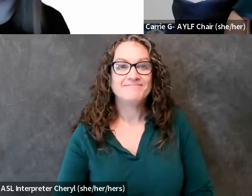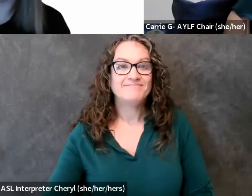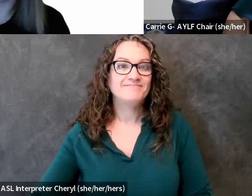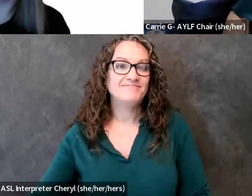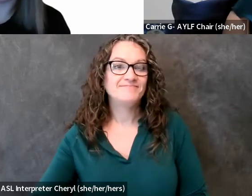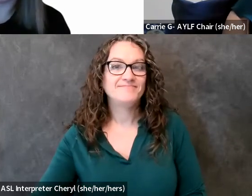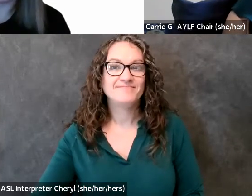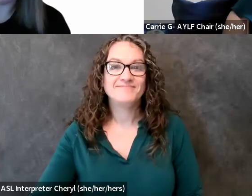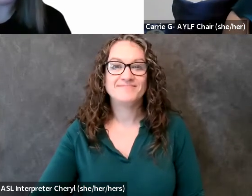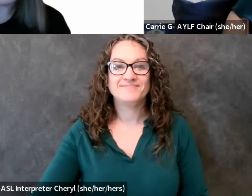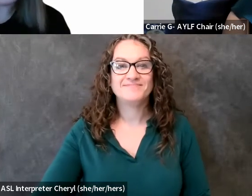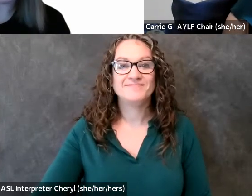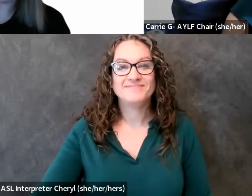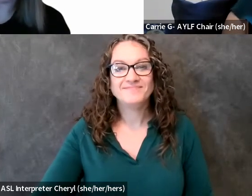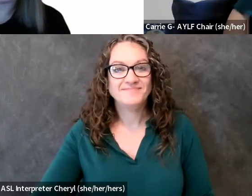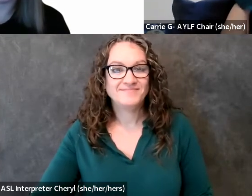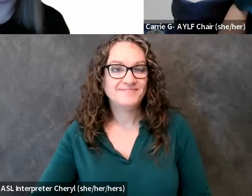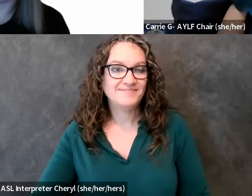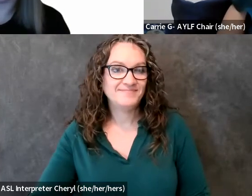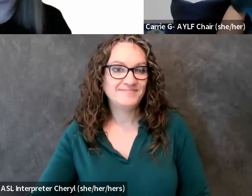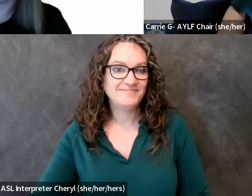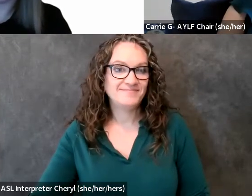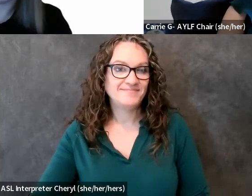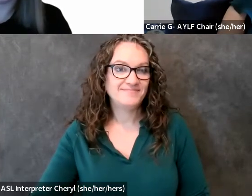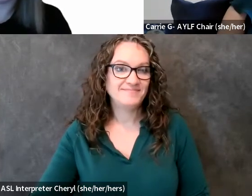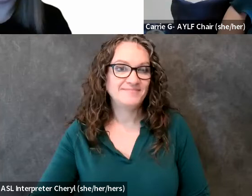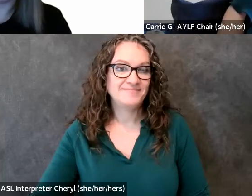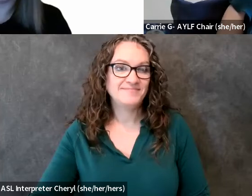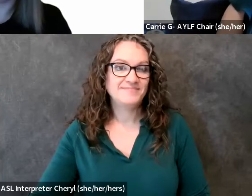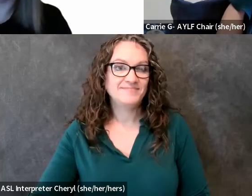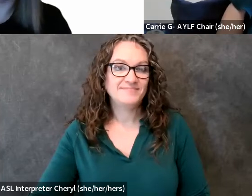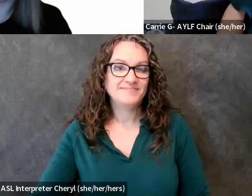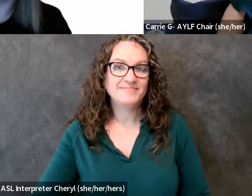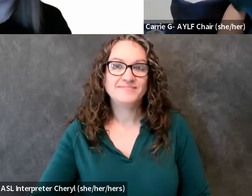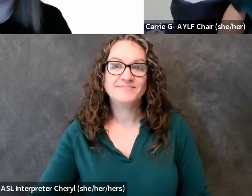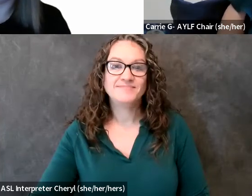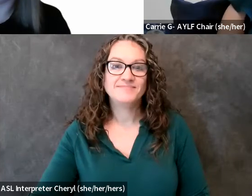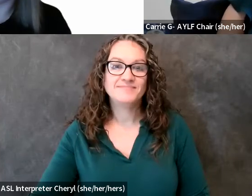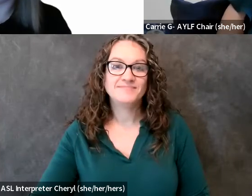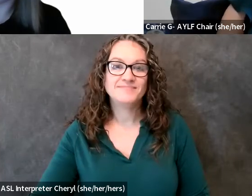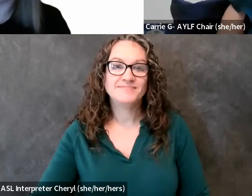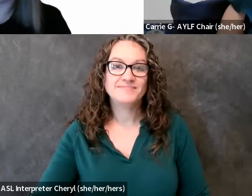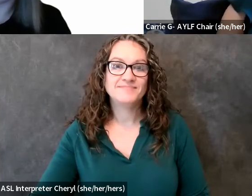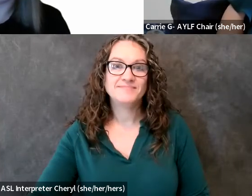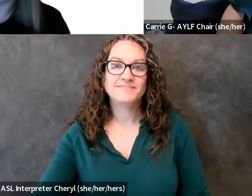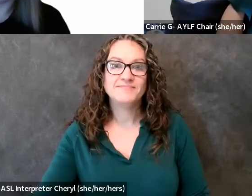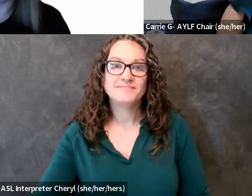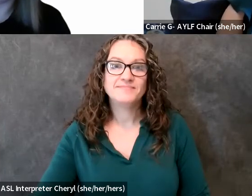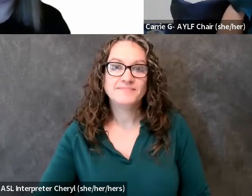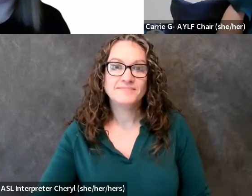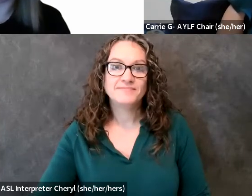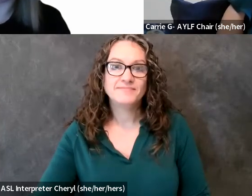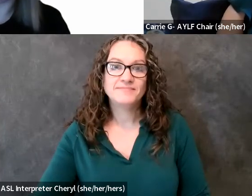bye bye hi everyone thank you so much thank you guys bye everyone thank you everybody